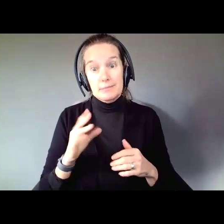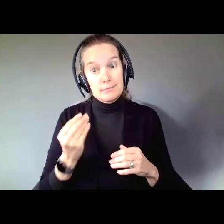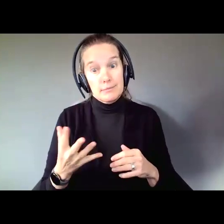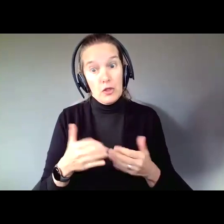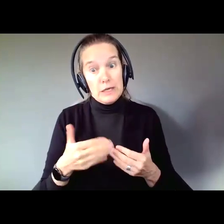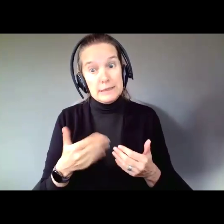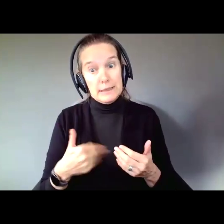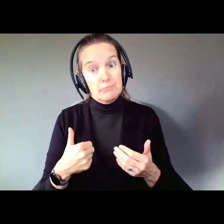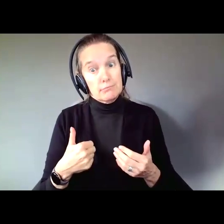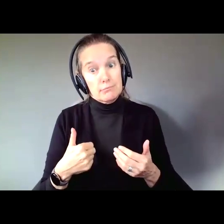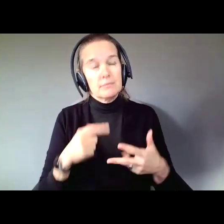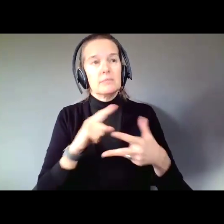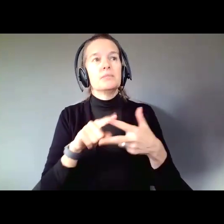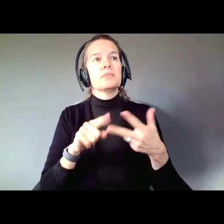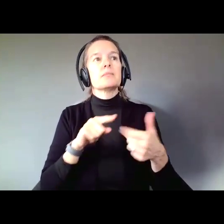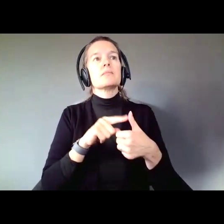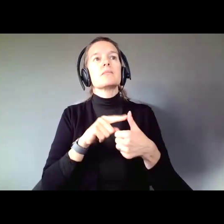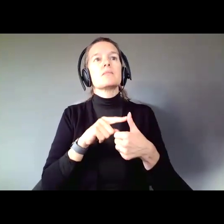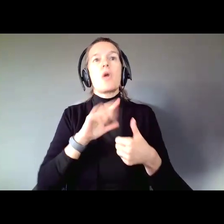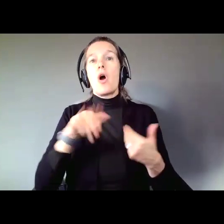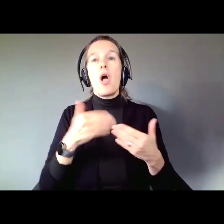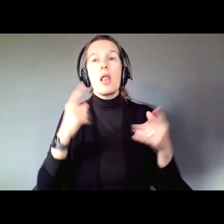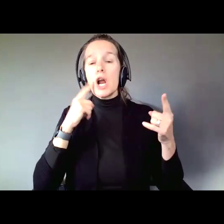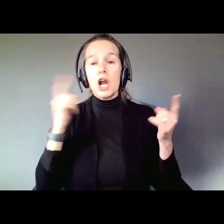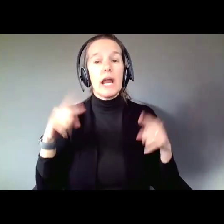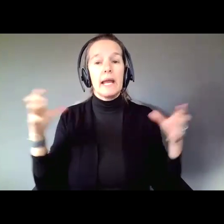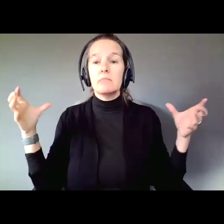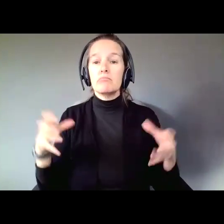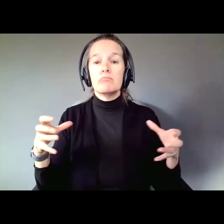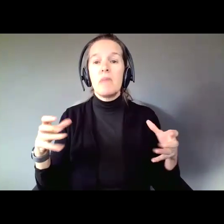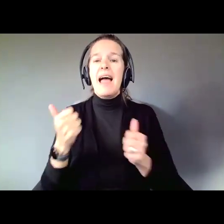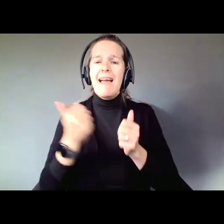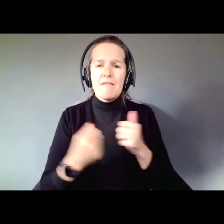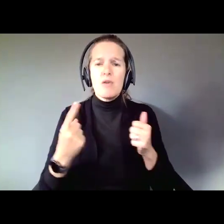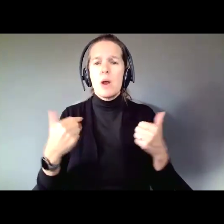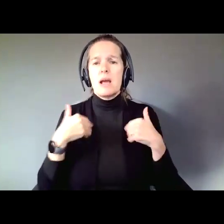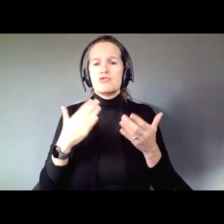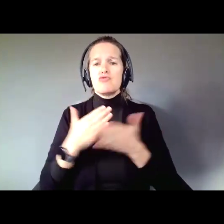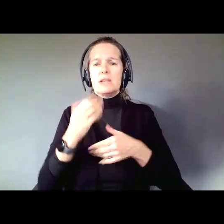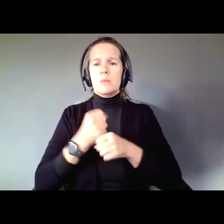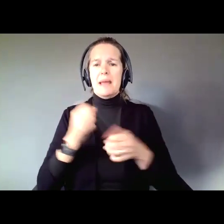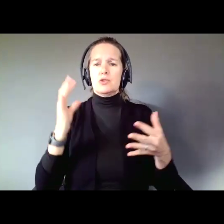Number one, we all agree collectively that everywhere has the right to make choices to the maximum